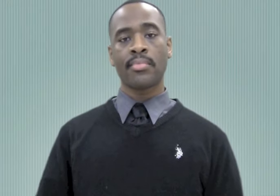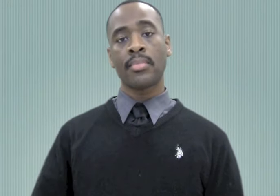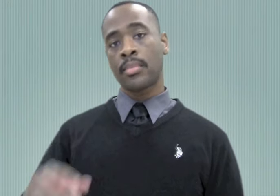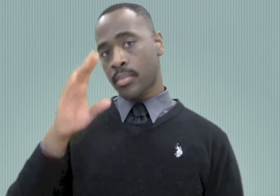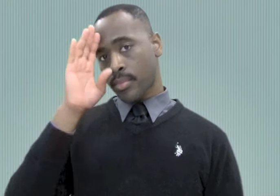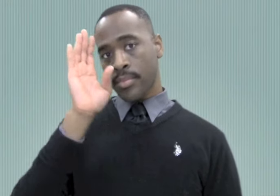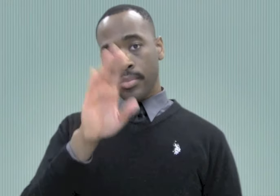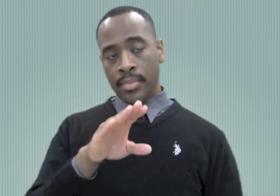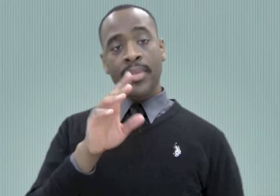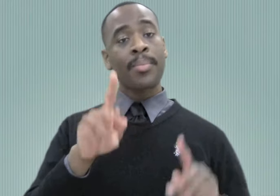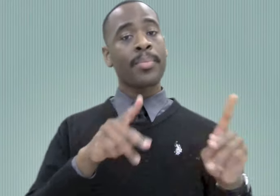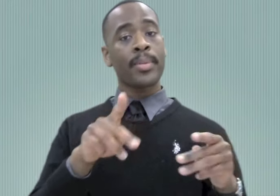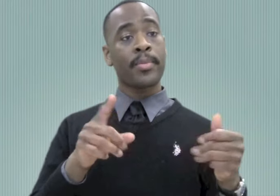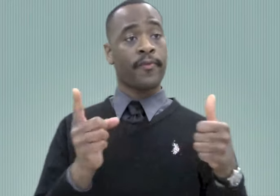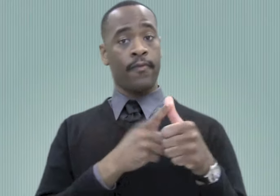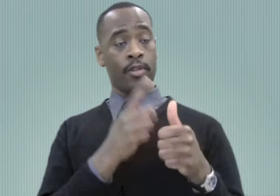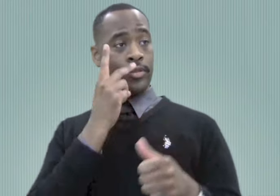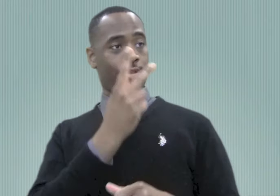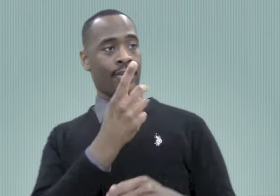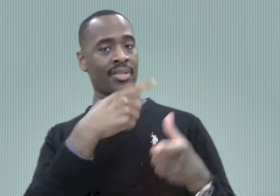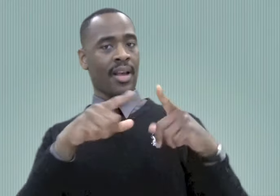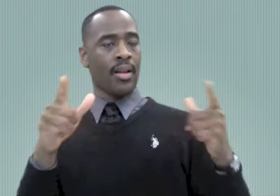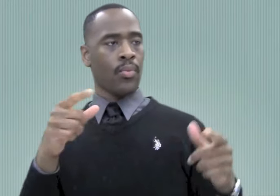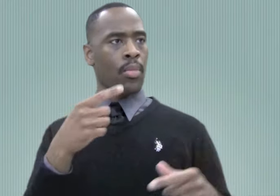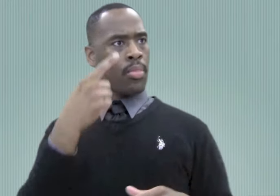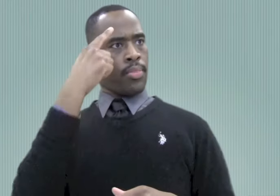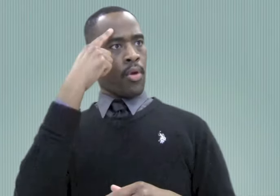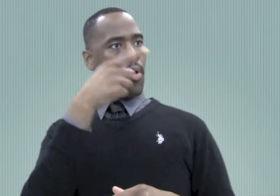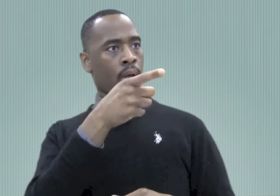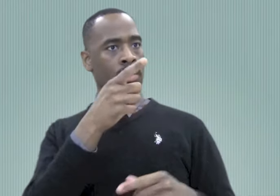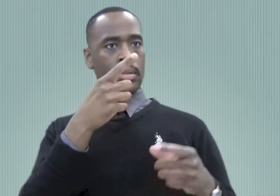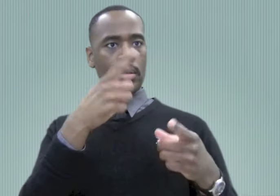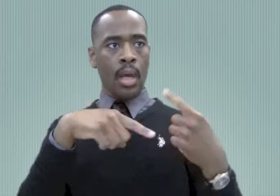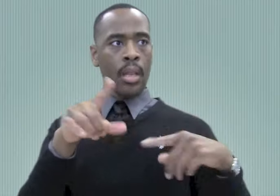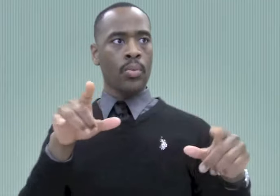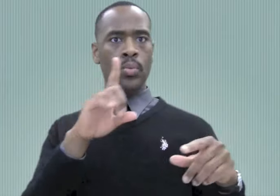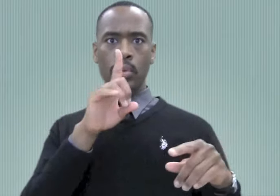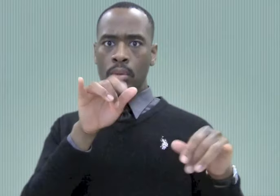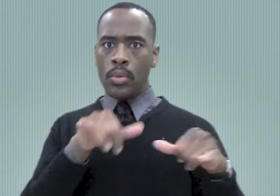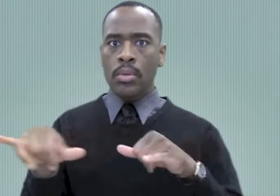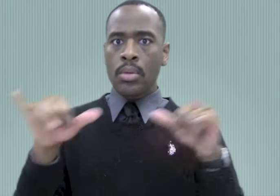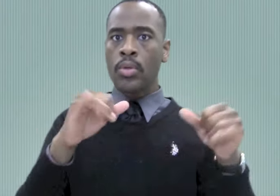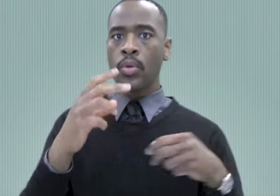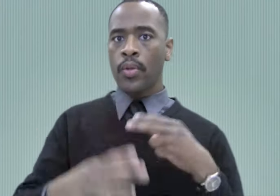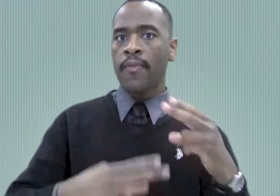When people see sign language for the first time, they assume that the sign language is universal.